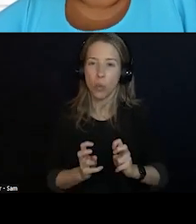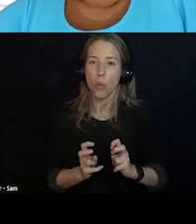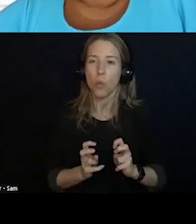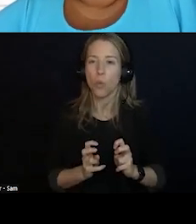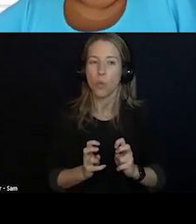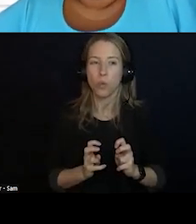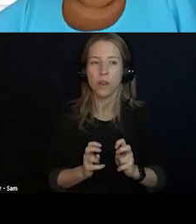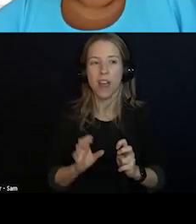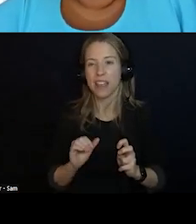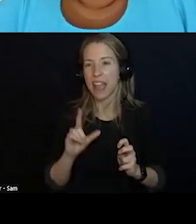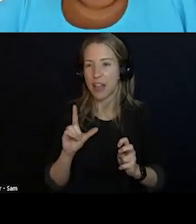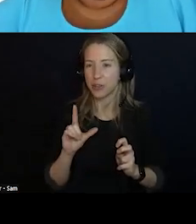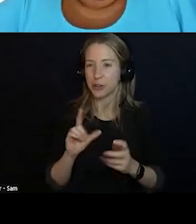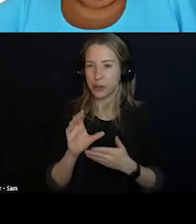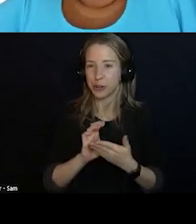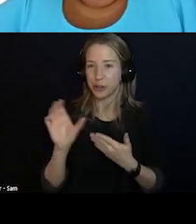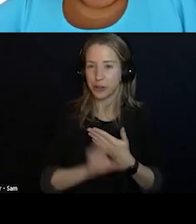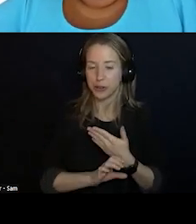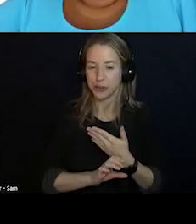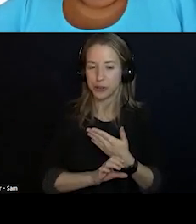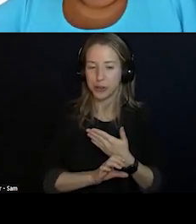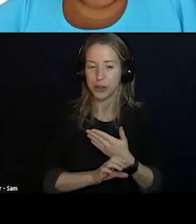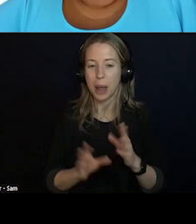YOU DON'T EVER MISS ANOTHER WEEK. NEXT SLIDE.